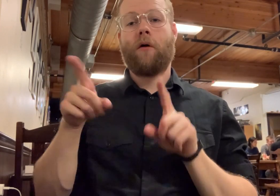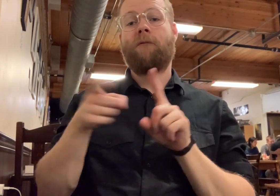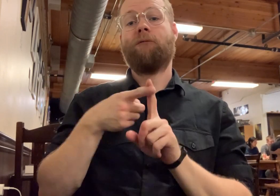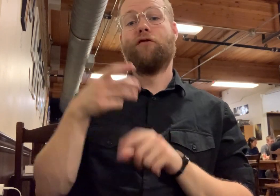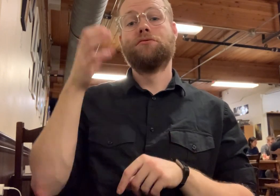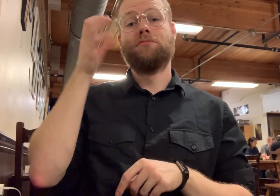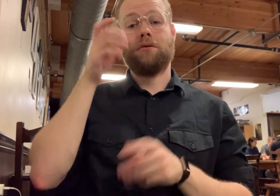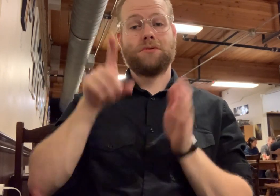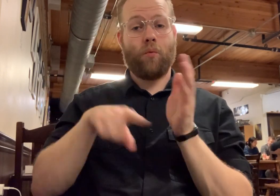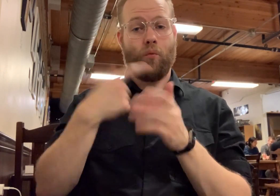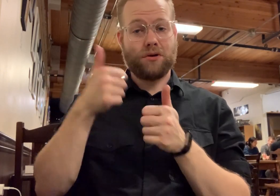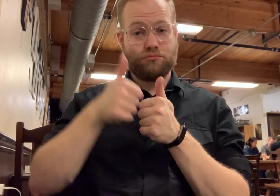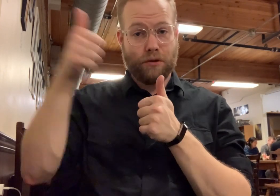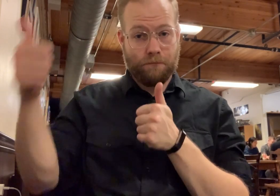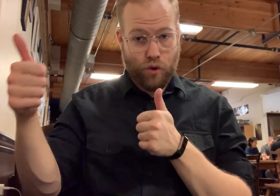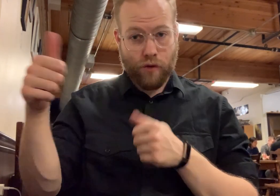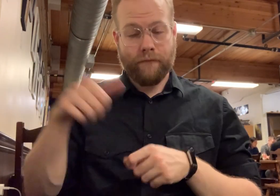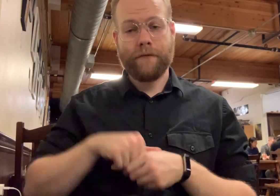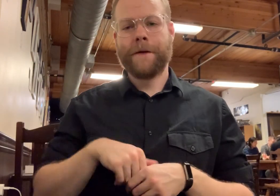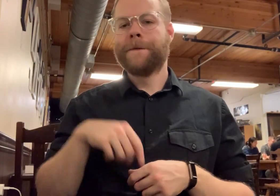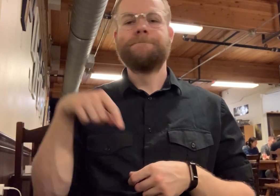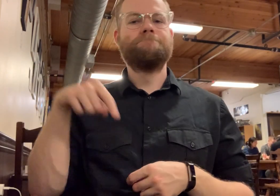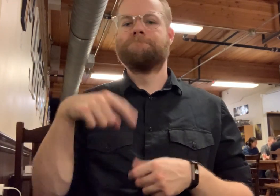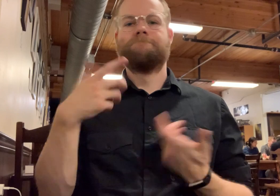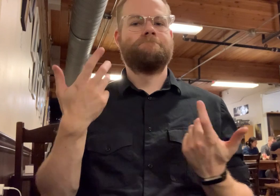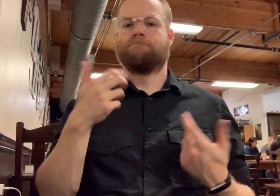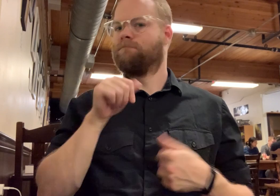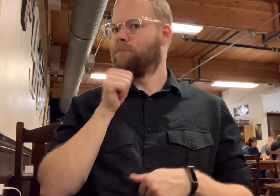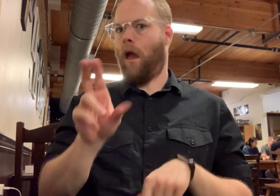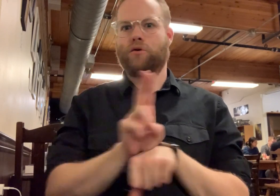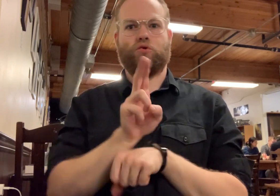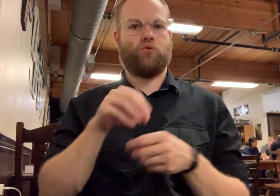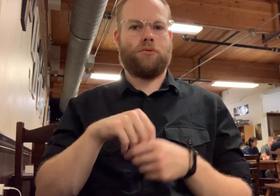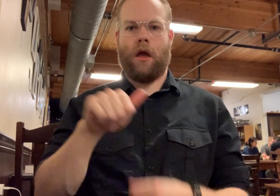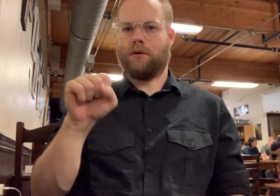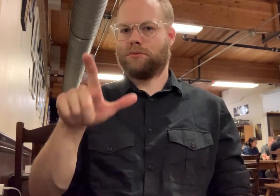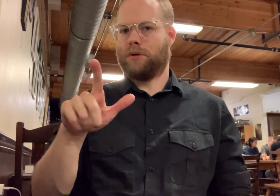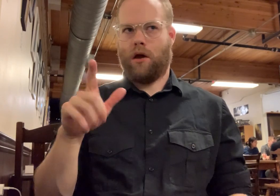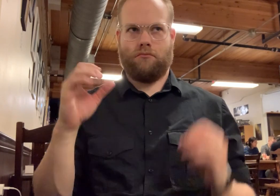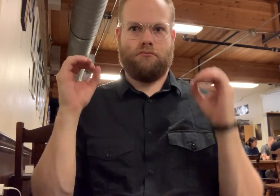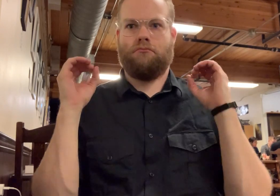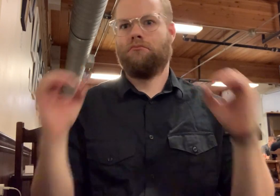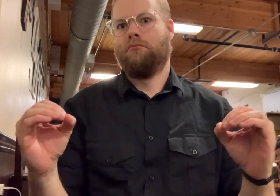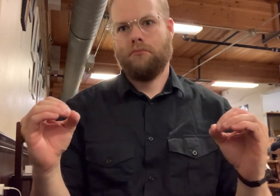First cousin once removed. This is not used in ASL at all.